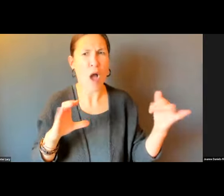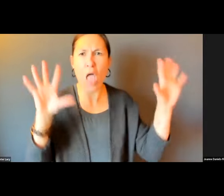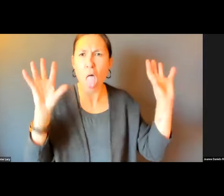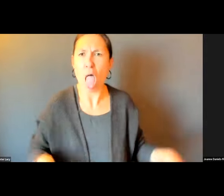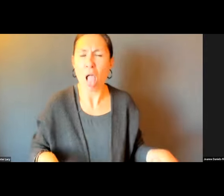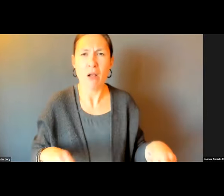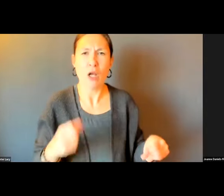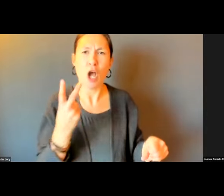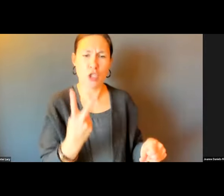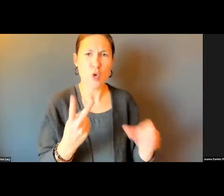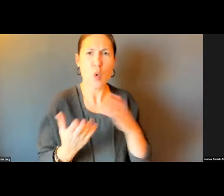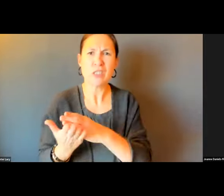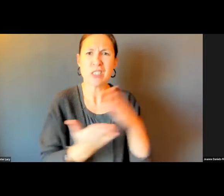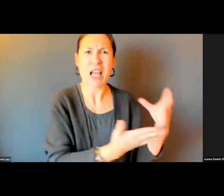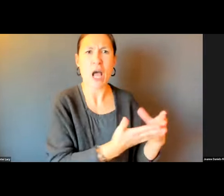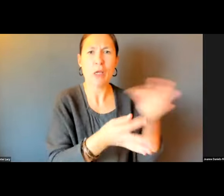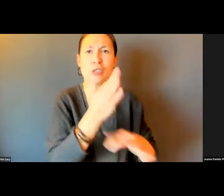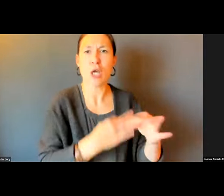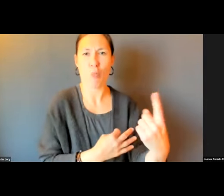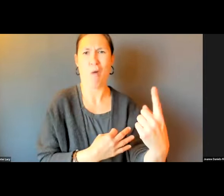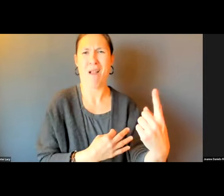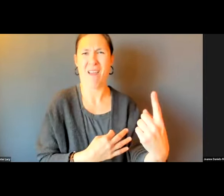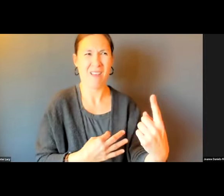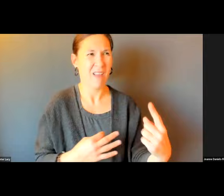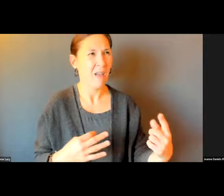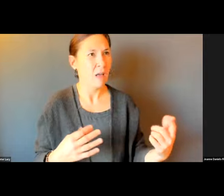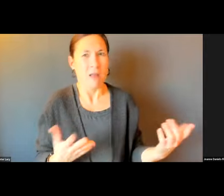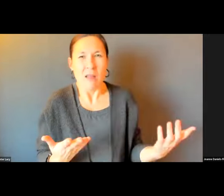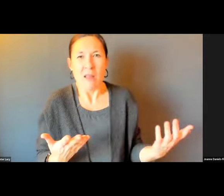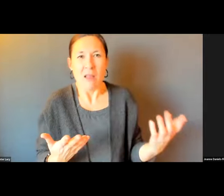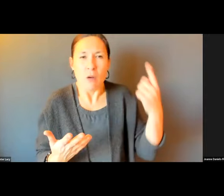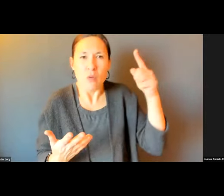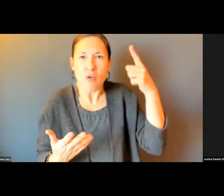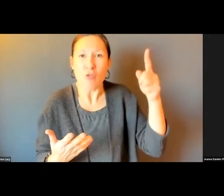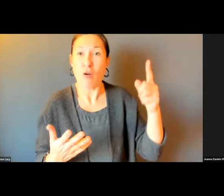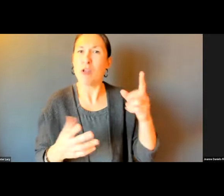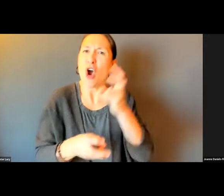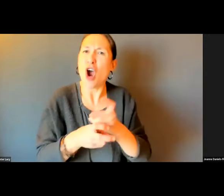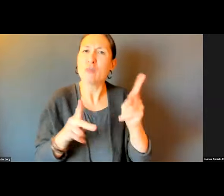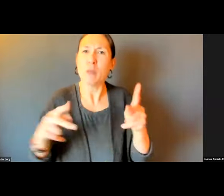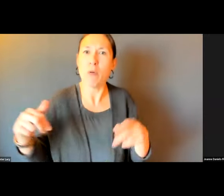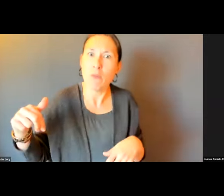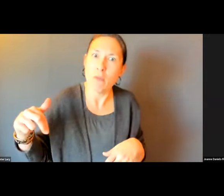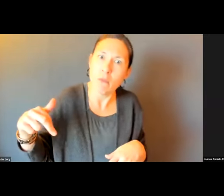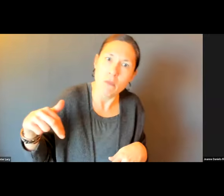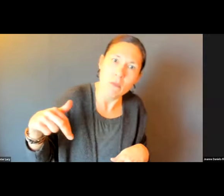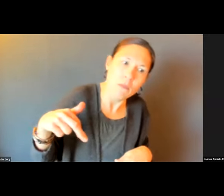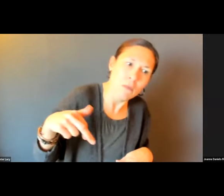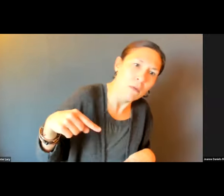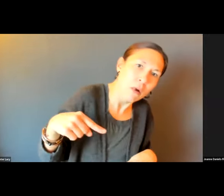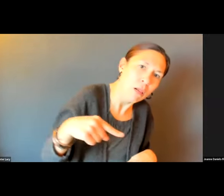AND ROOSEVELT STREET HAS A COMPLEX INSTEAD OF TAKING OUT MAIN STREET AND LEAVING AT ROOSEVELT STREET, THEY SPLIT THE